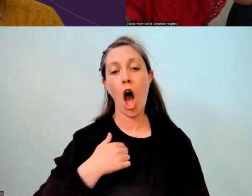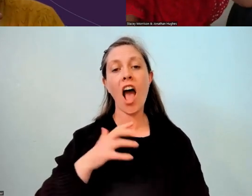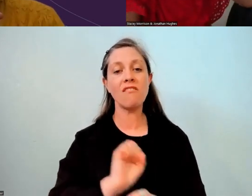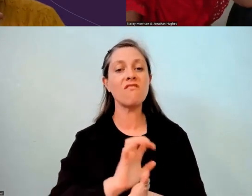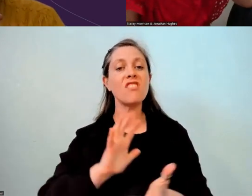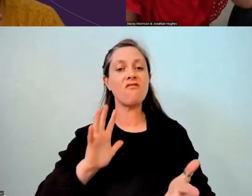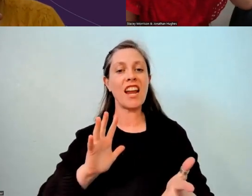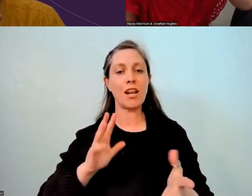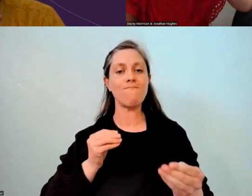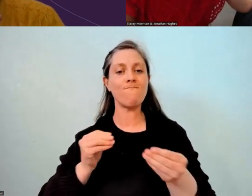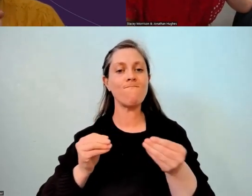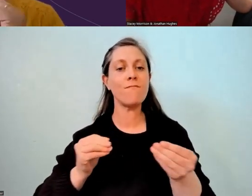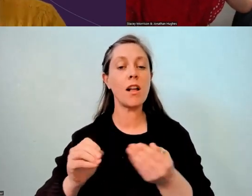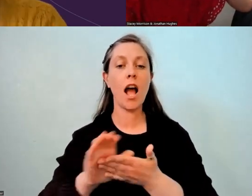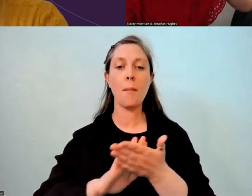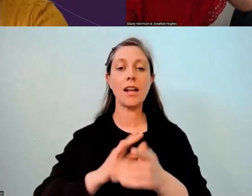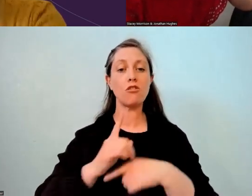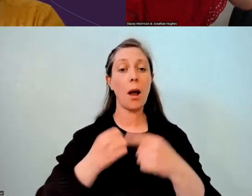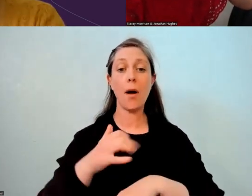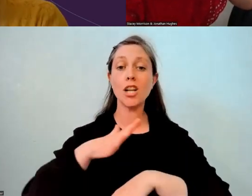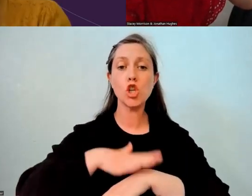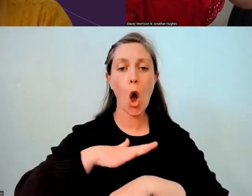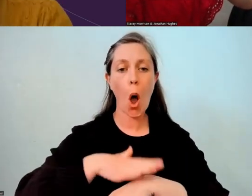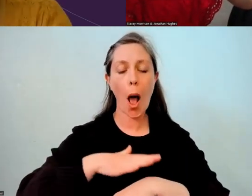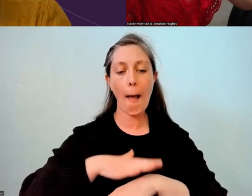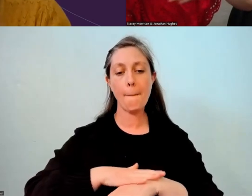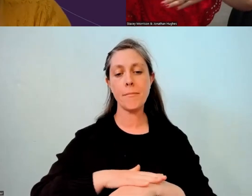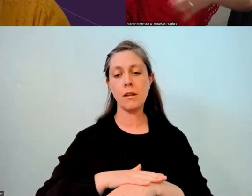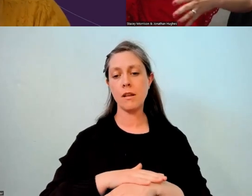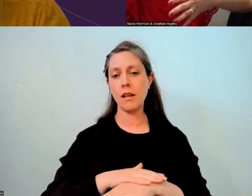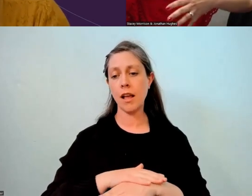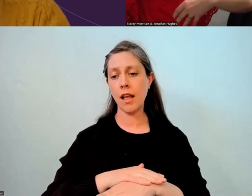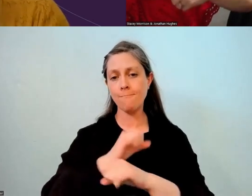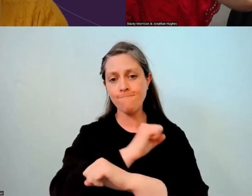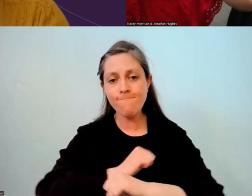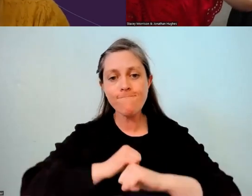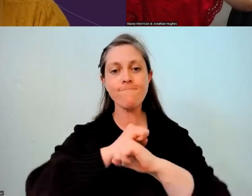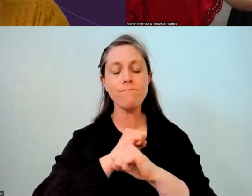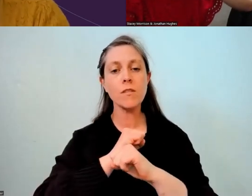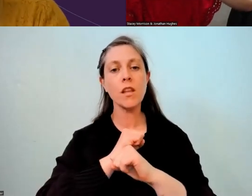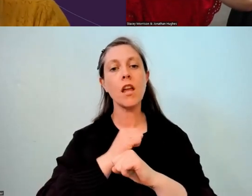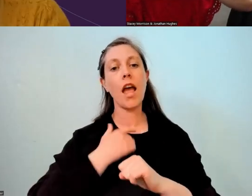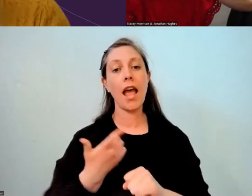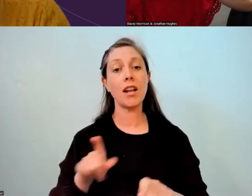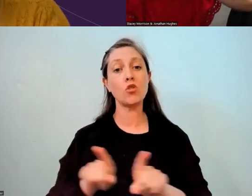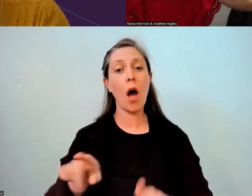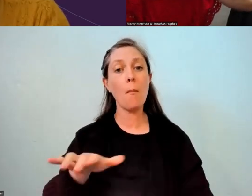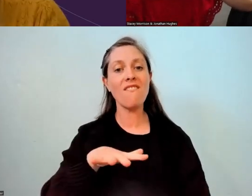I mean that in terms of time and capability, and I guess willingness as a whānau. So there is an aspect of it